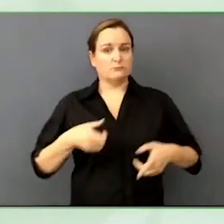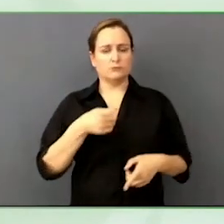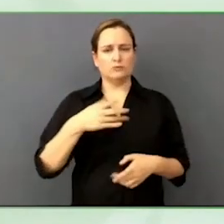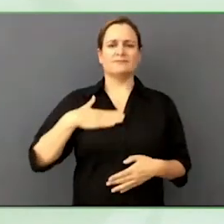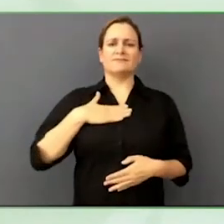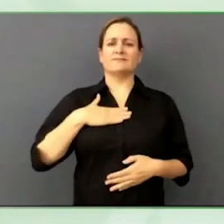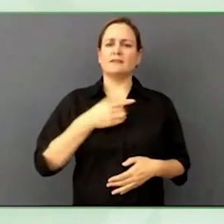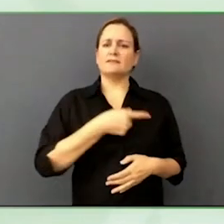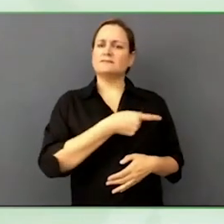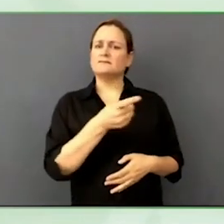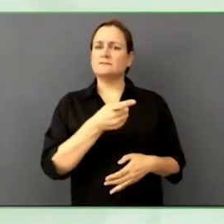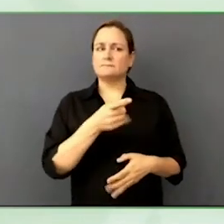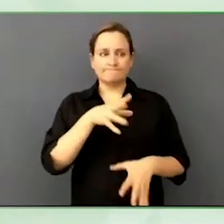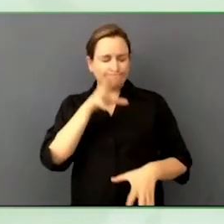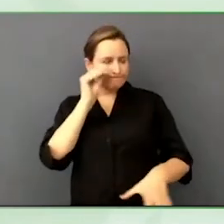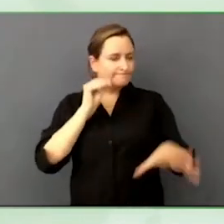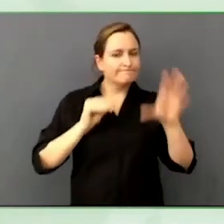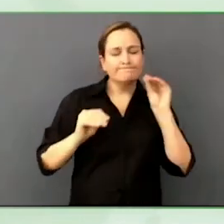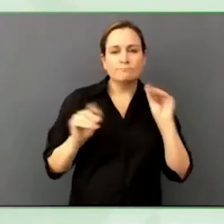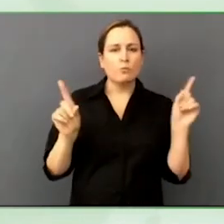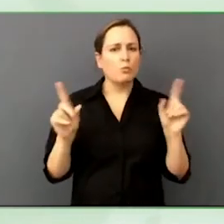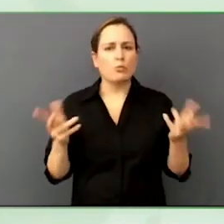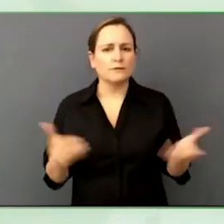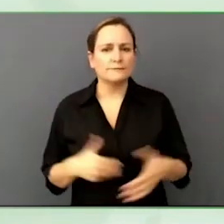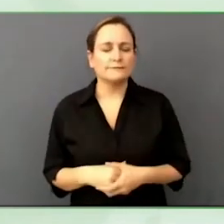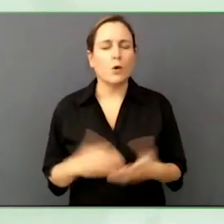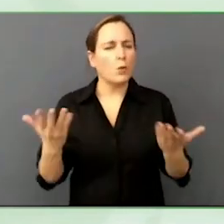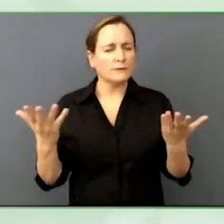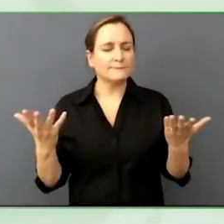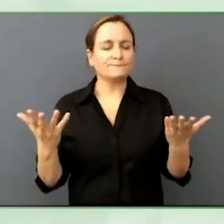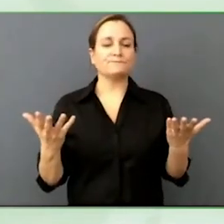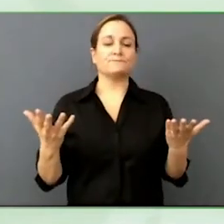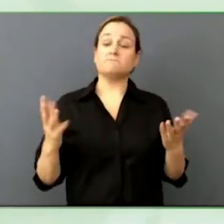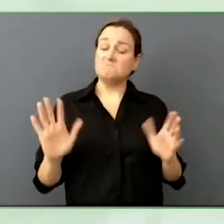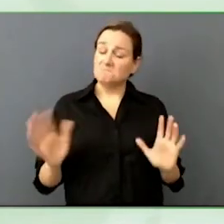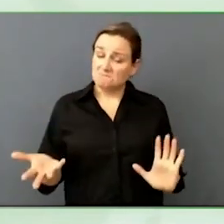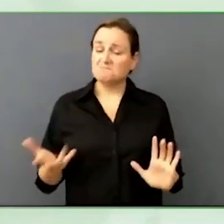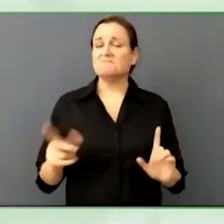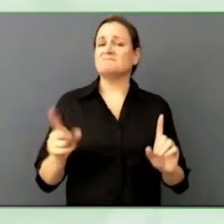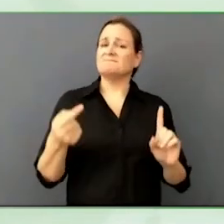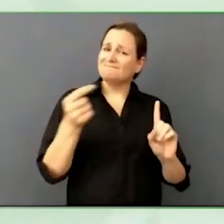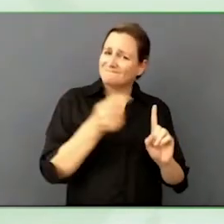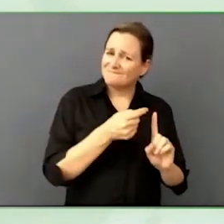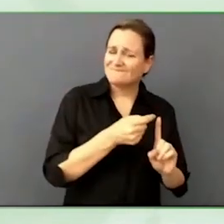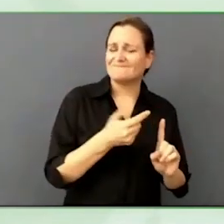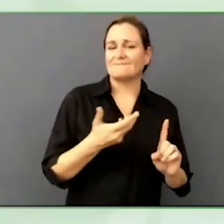It is not networking, it is collaborations, partnerships, long-term impact.